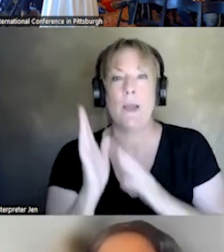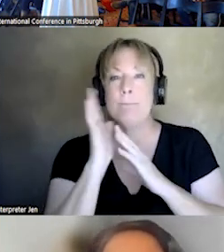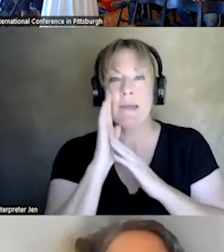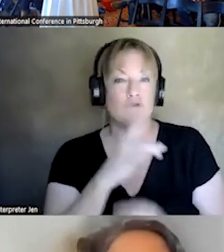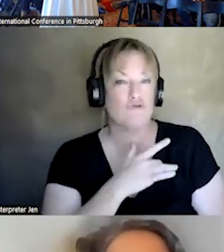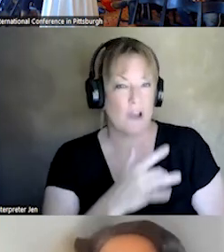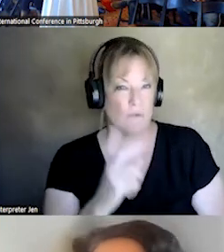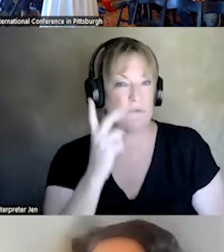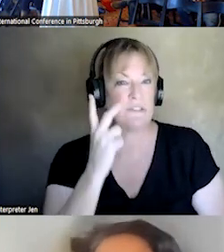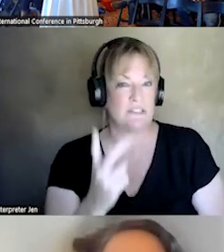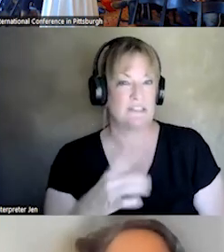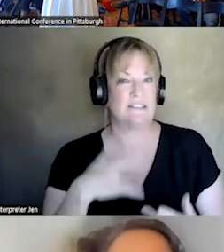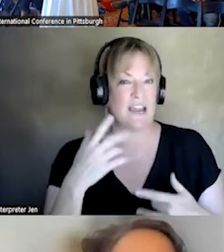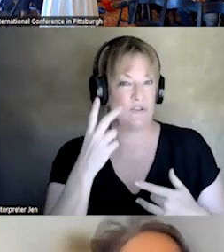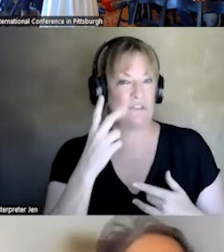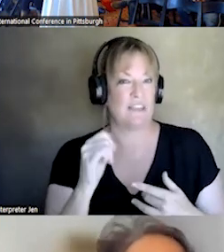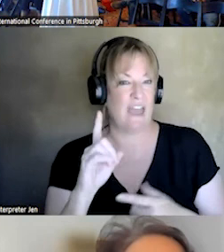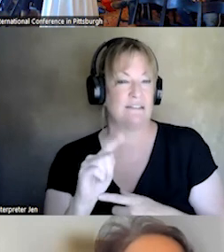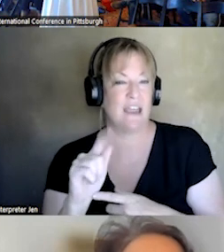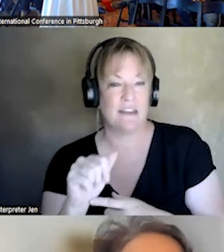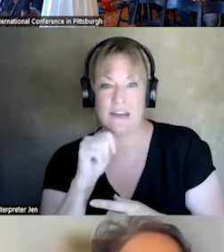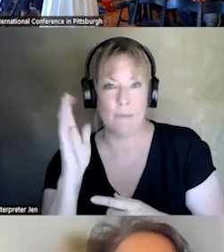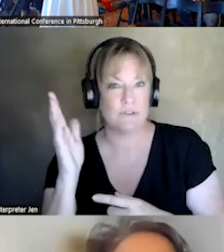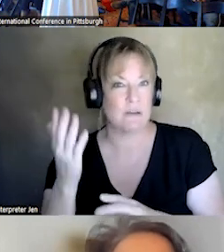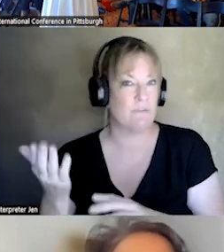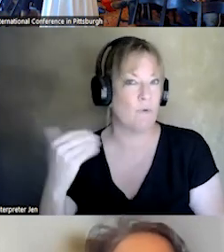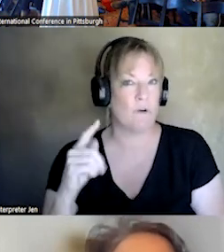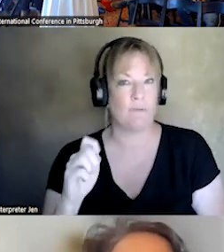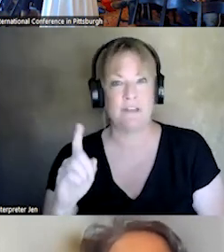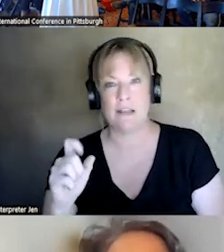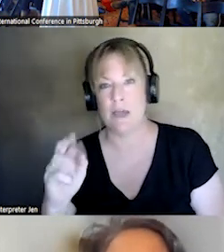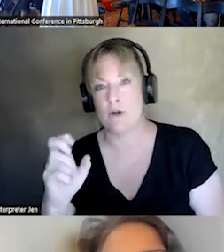HASN'T BEEN PRESENTED BEFORE. FROM TED LETTERMAN'S GROUP. WE HAVE ANOTHER PAPER LOOKING AT,